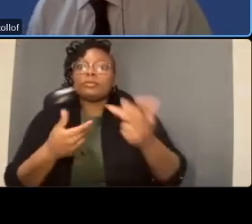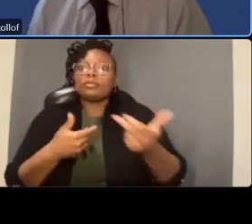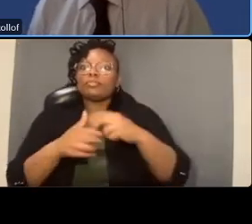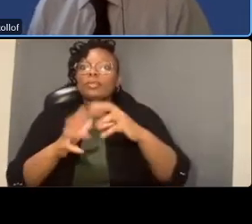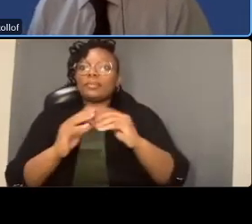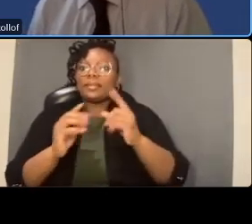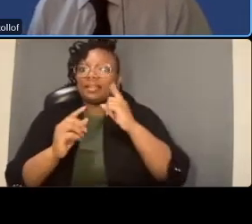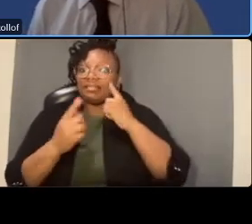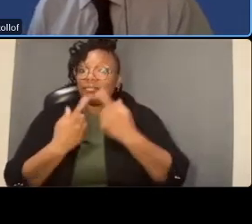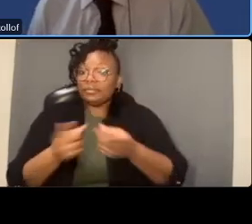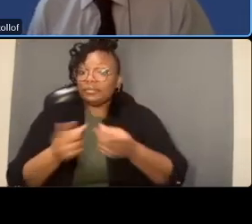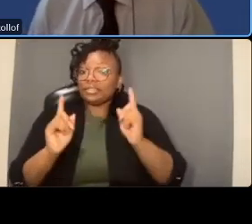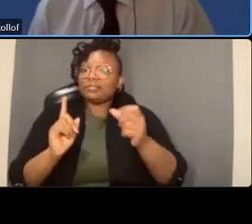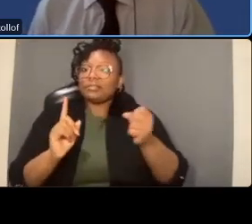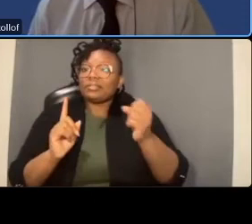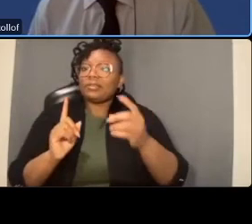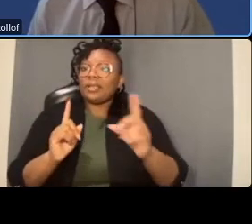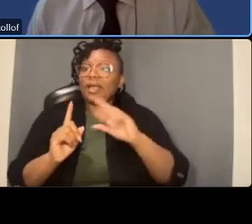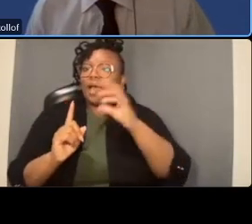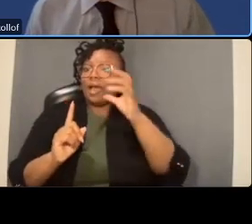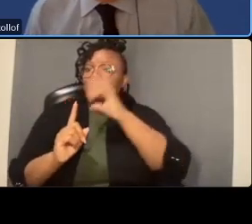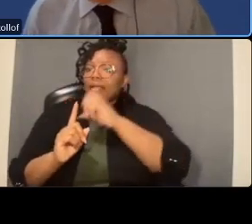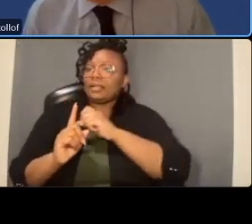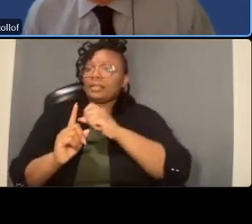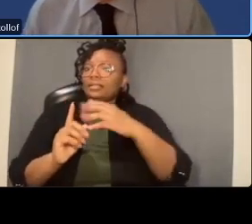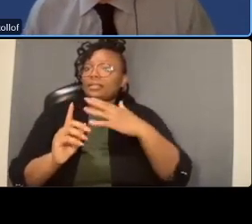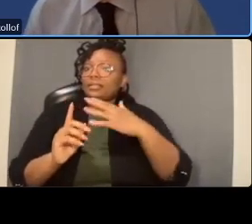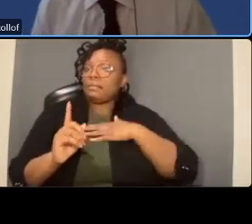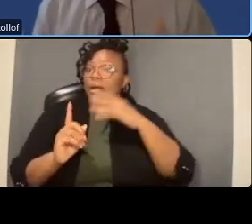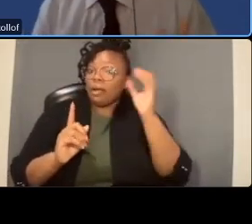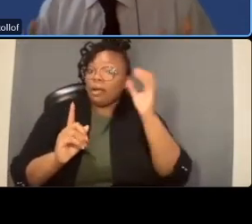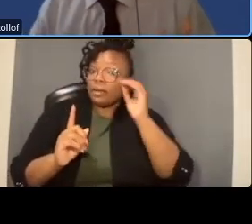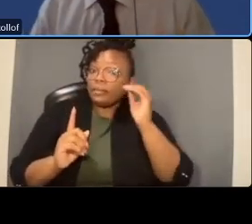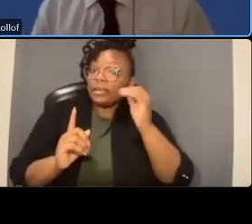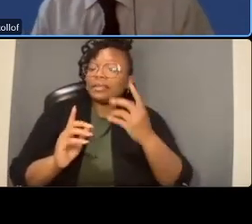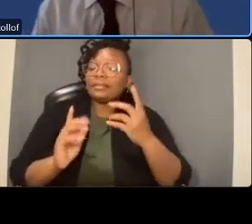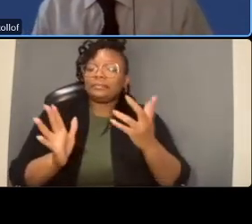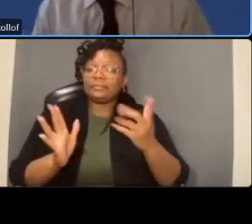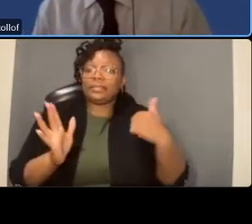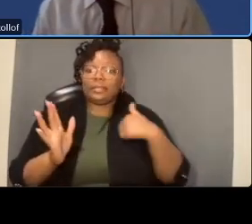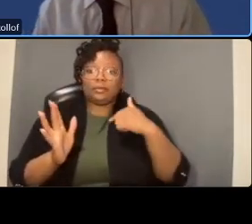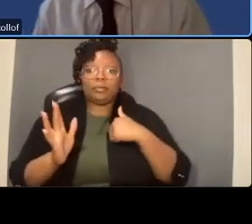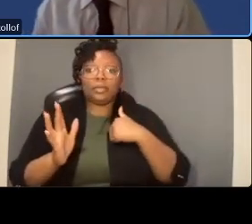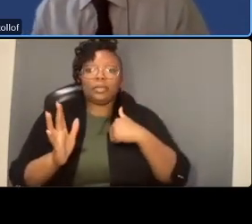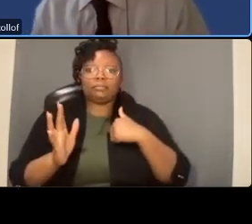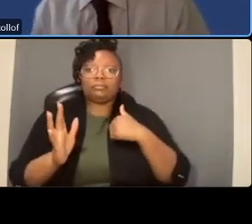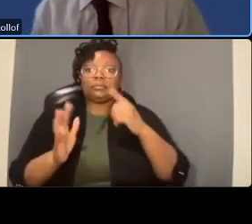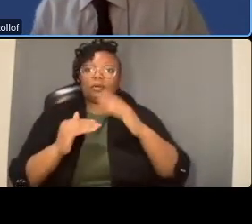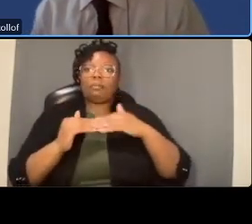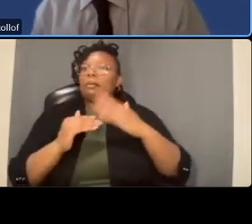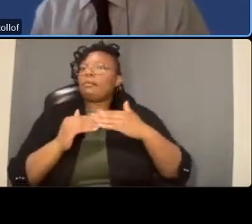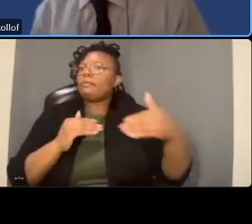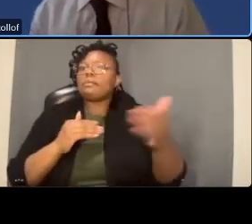you know above and beyond so far in terms of uh making sure the stakeholders uh have meaningful